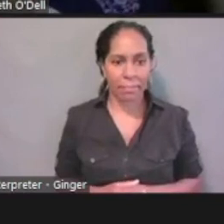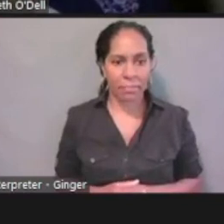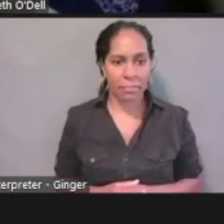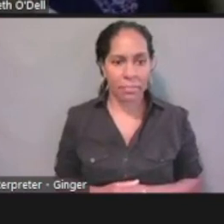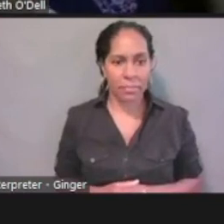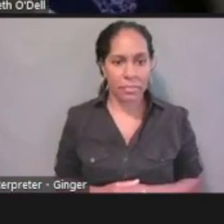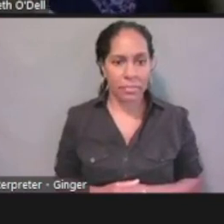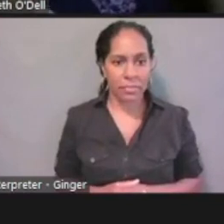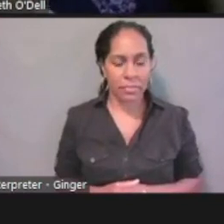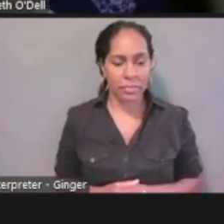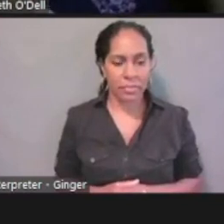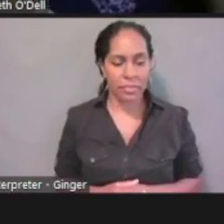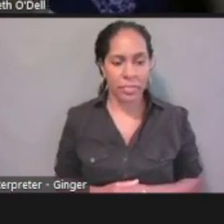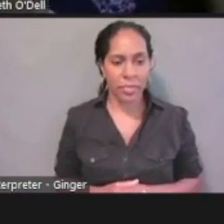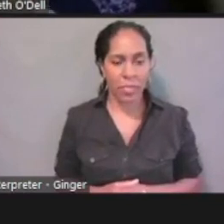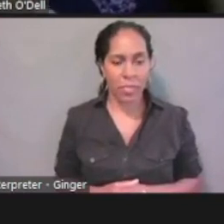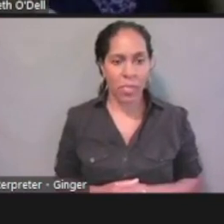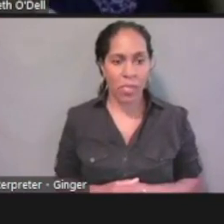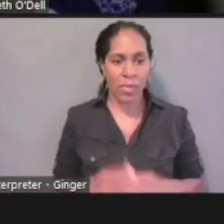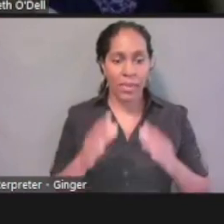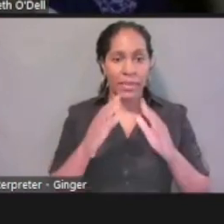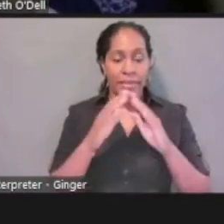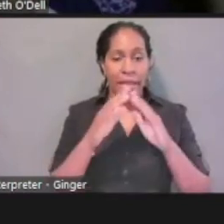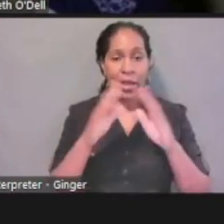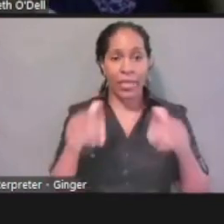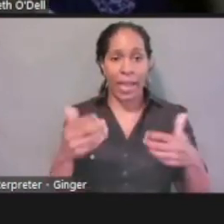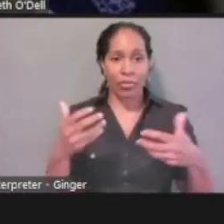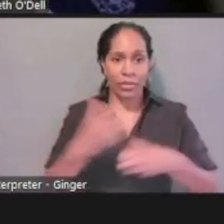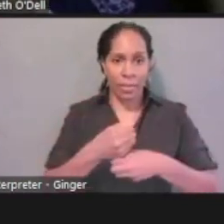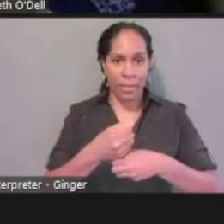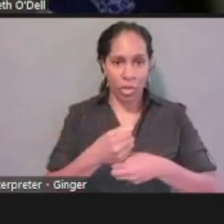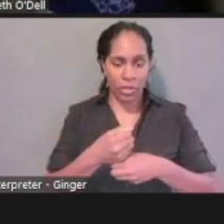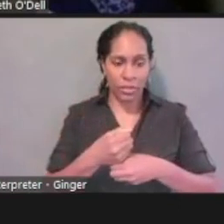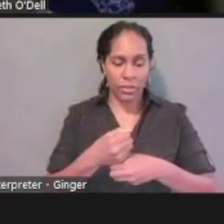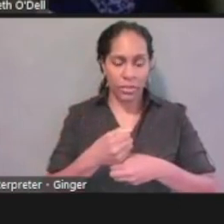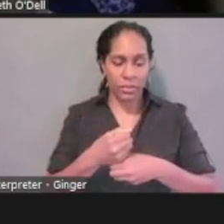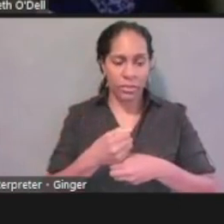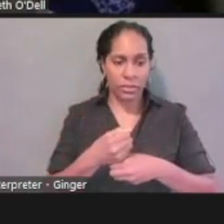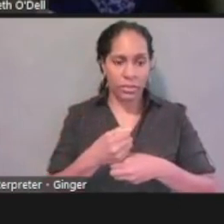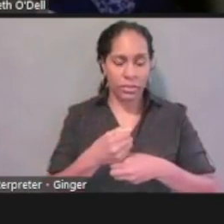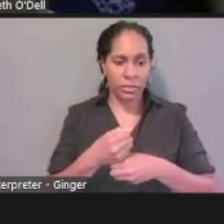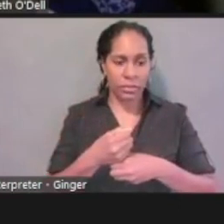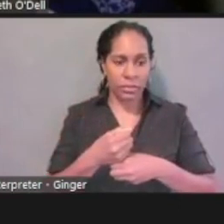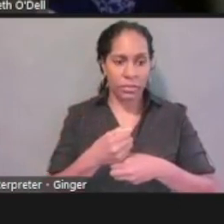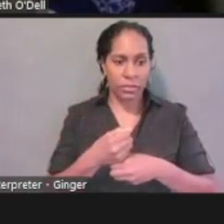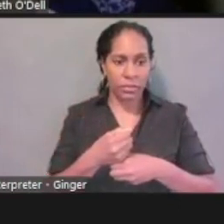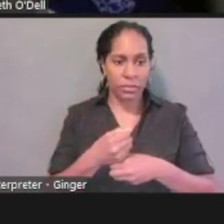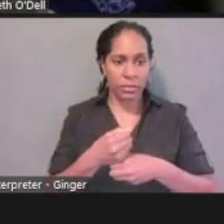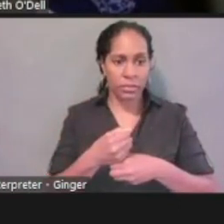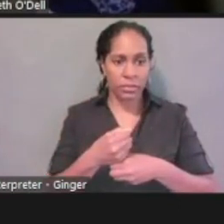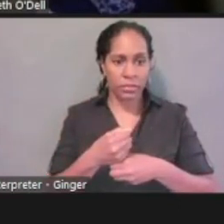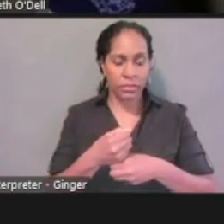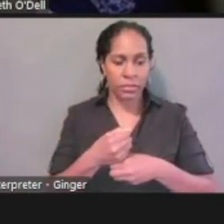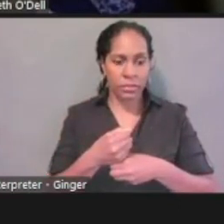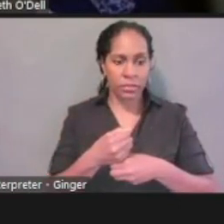And now we get to the household summary. And this is the kind of the demographic information